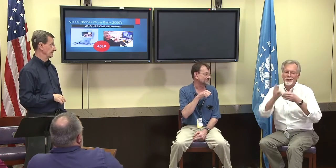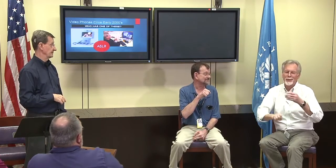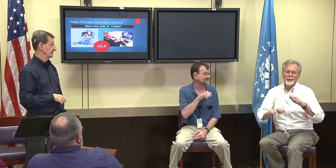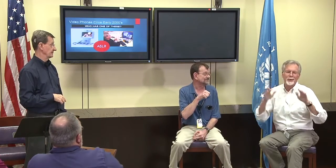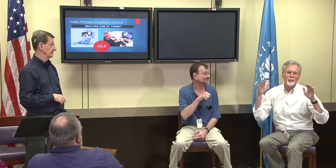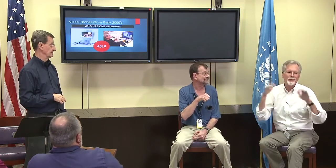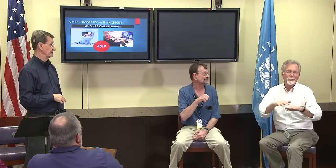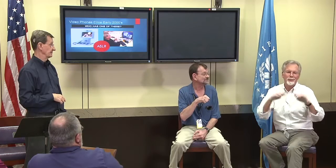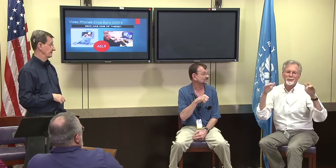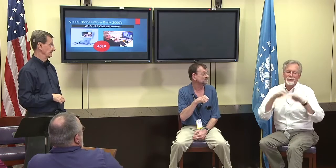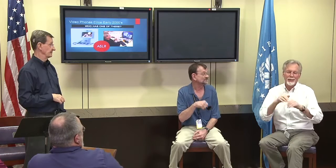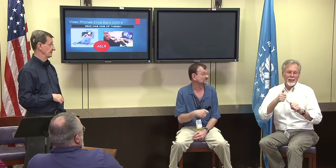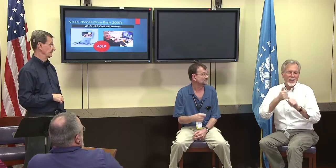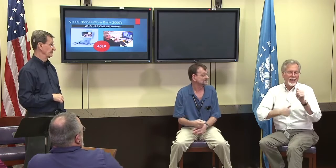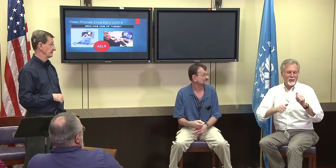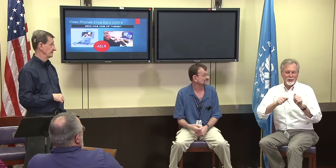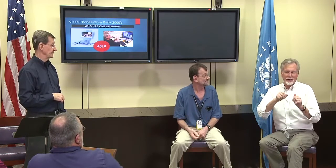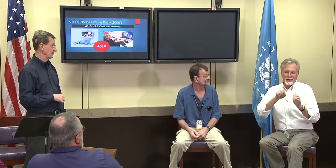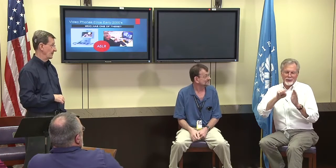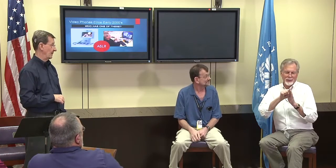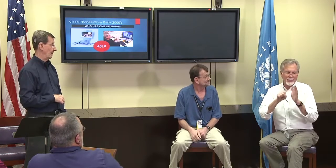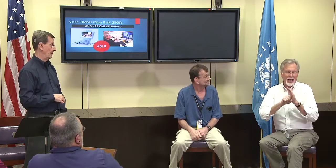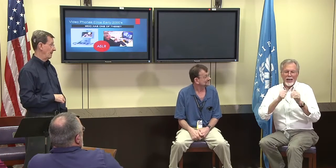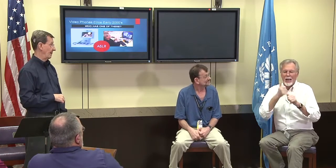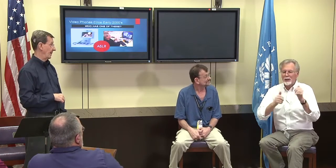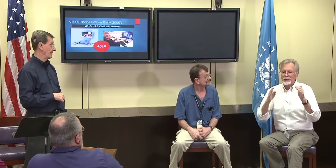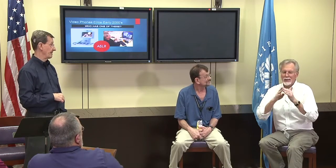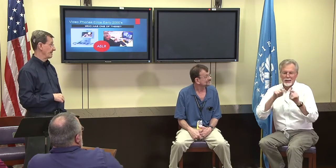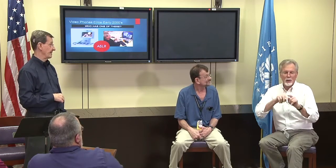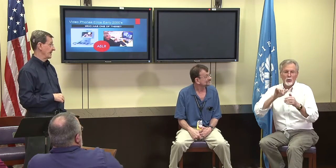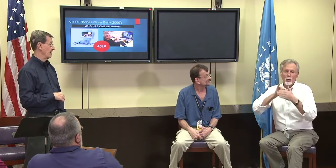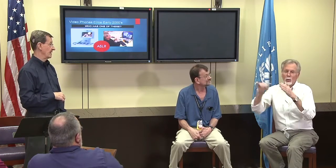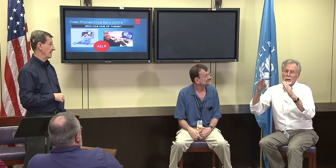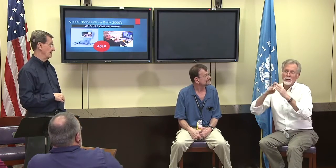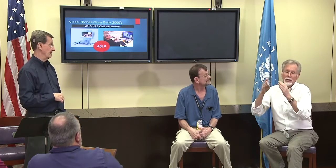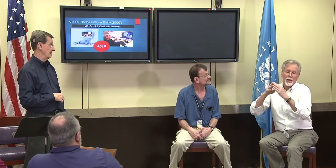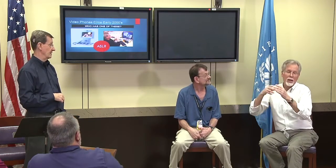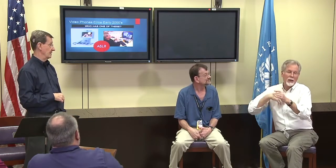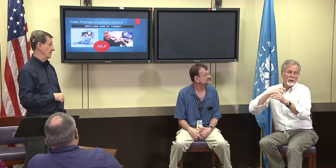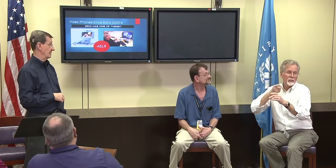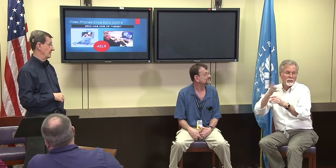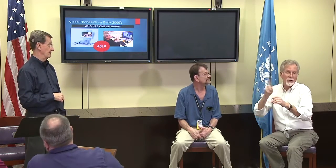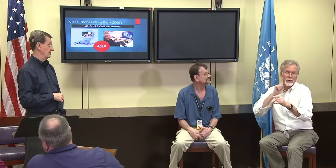every weekend everybody went to the club. If you're in different state,